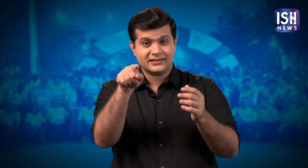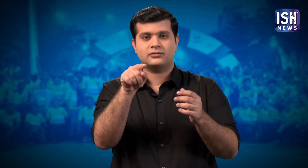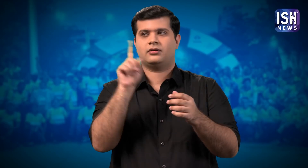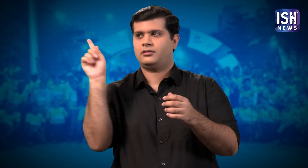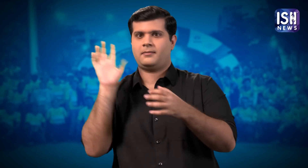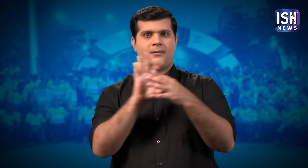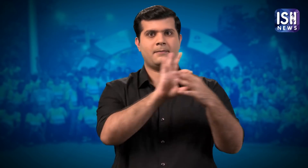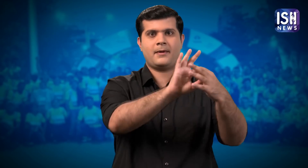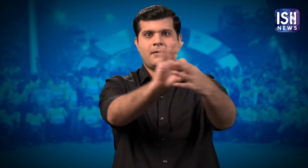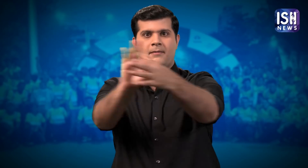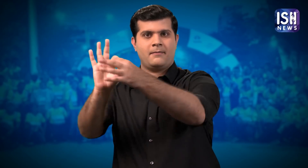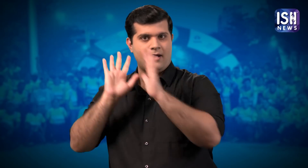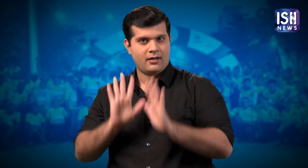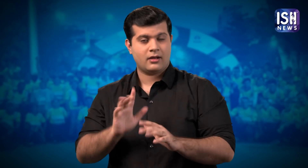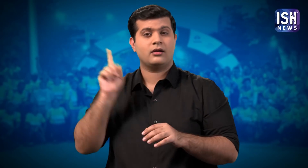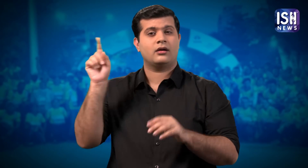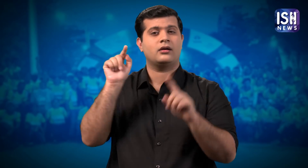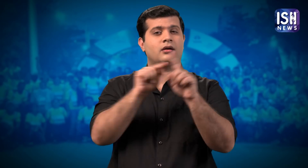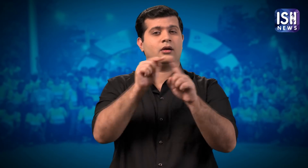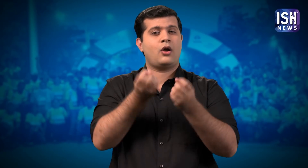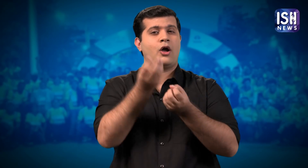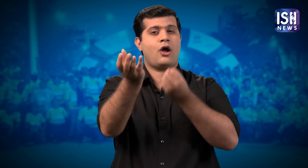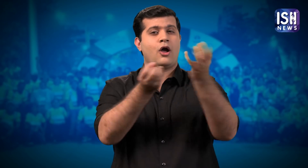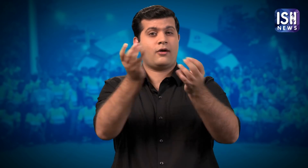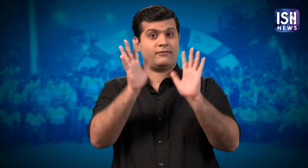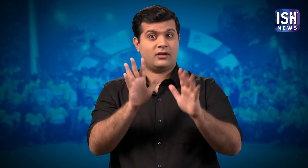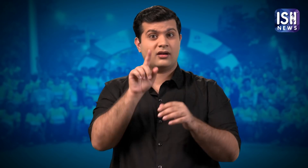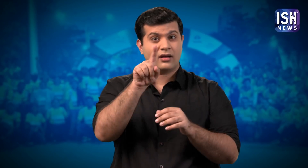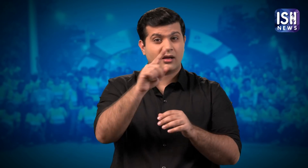They have partnered with various companies to give these discounts.